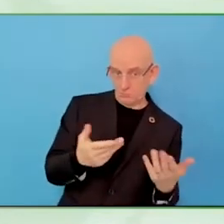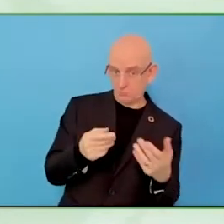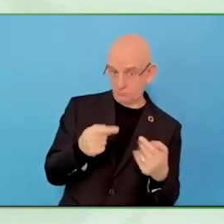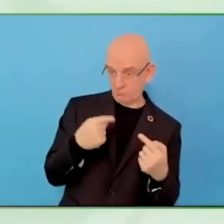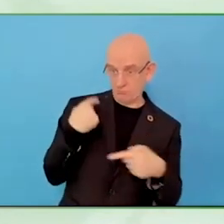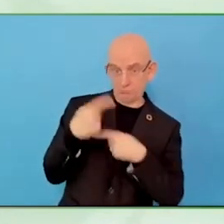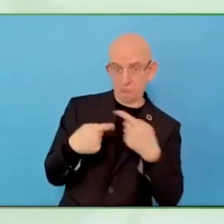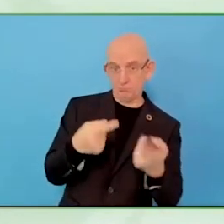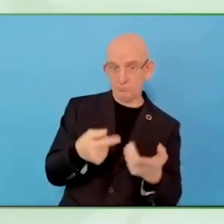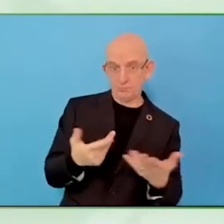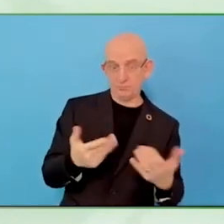across Israel.